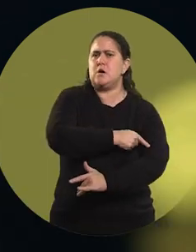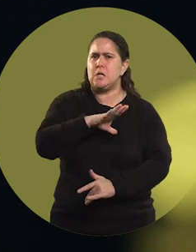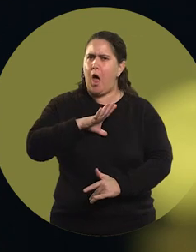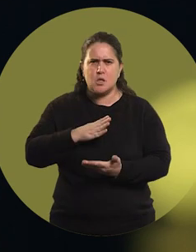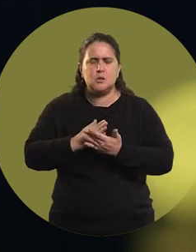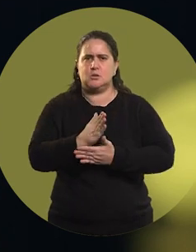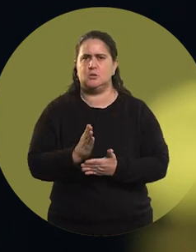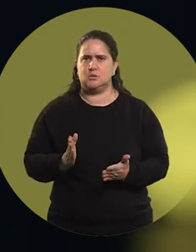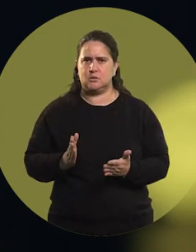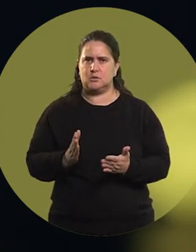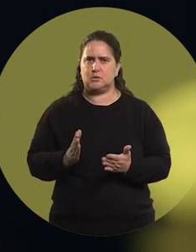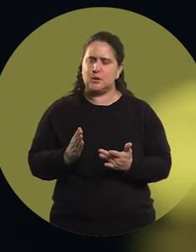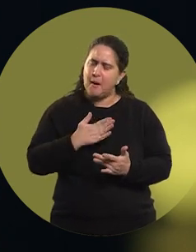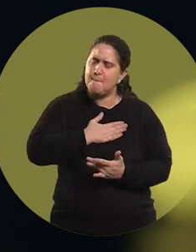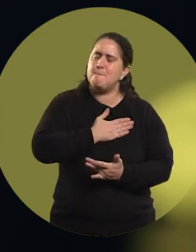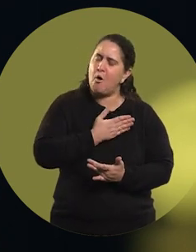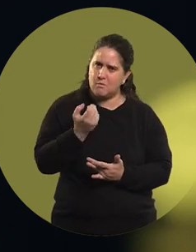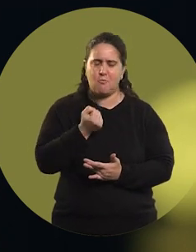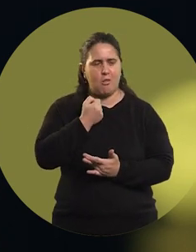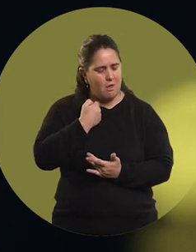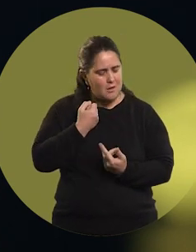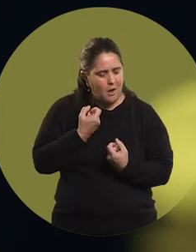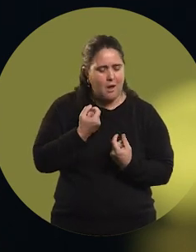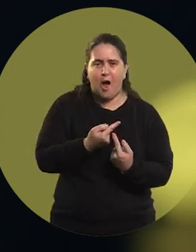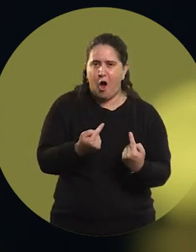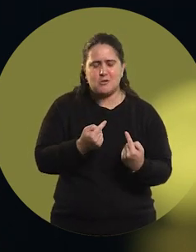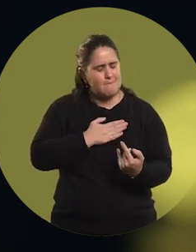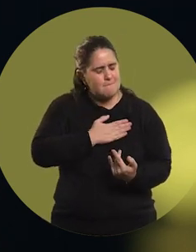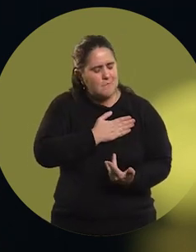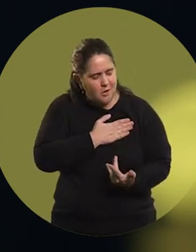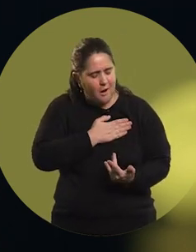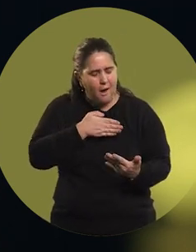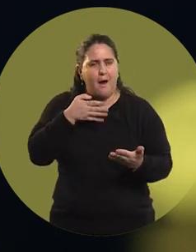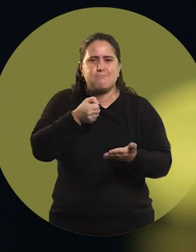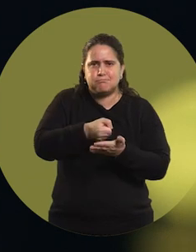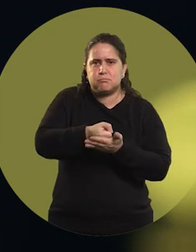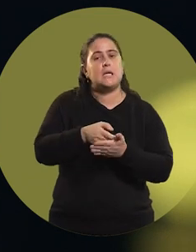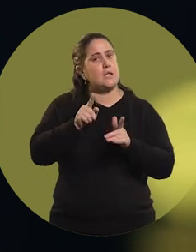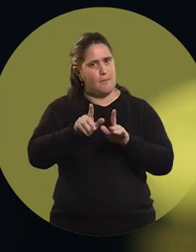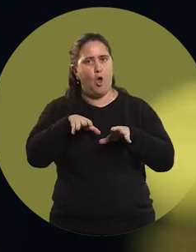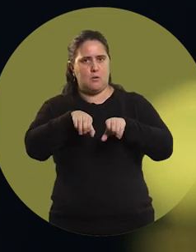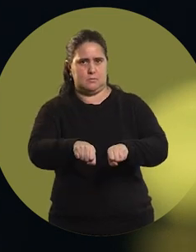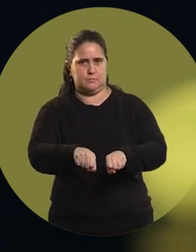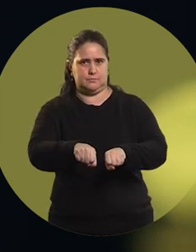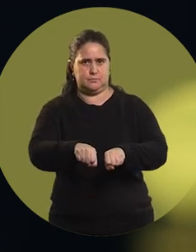in the love that one places in the things they do, and in commitment.